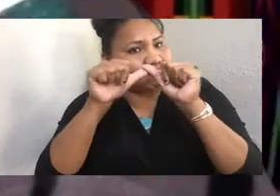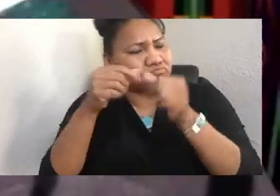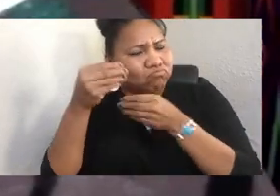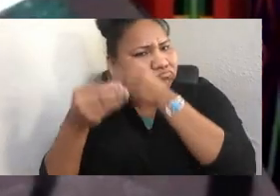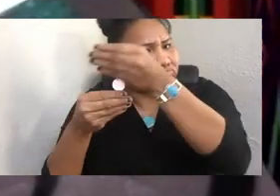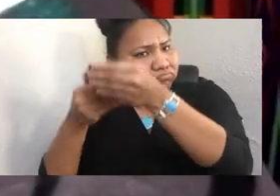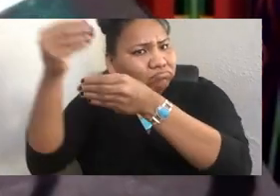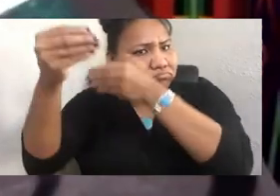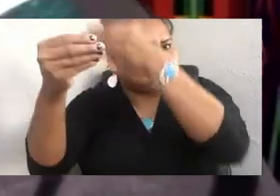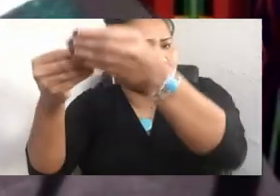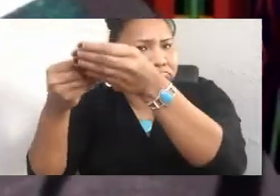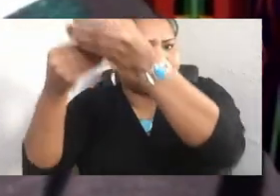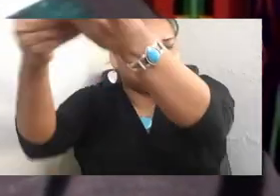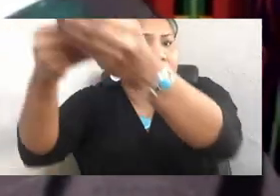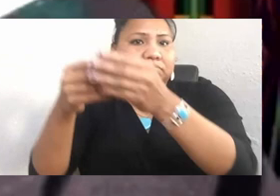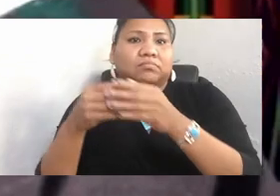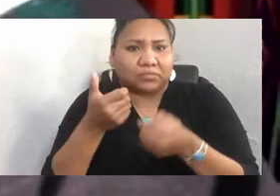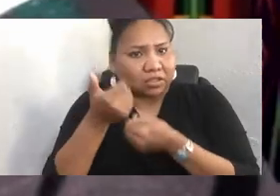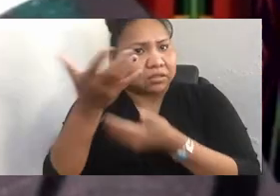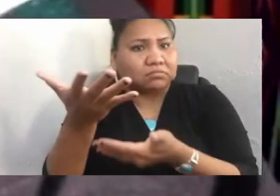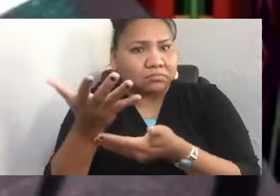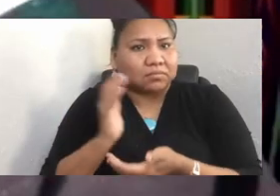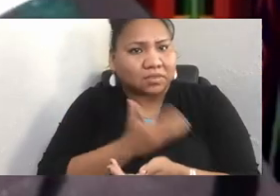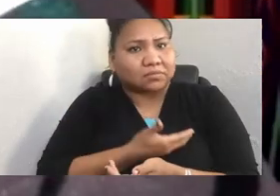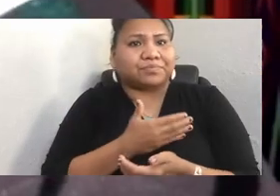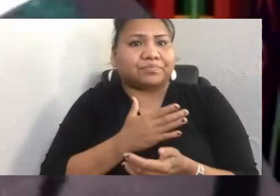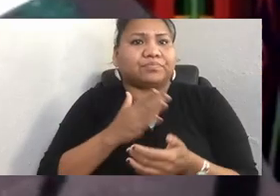and, again, the Black Hawk Singers, who